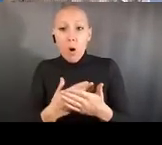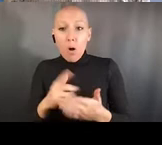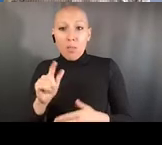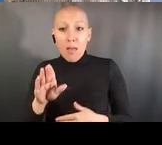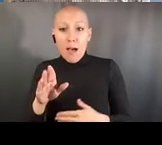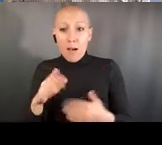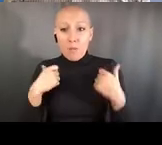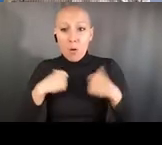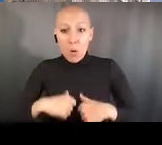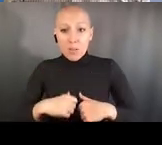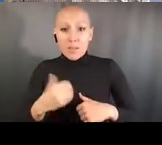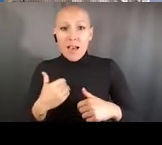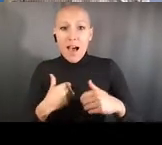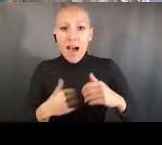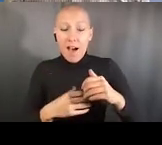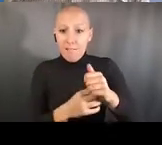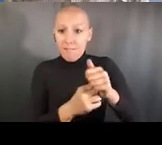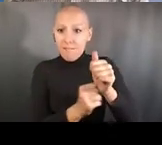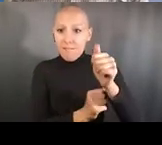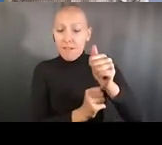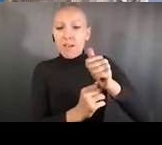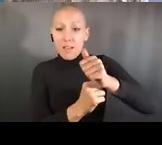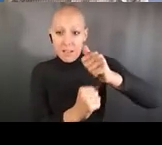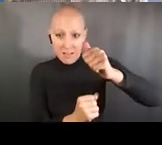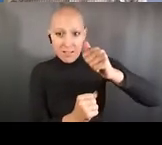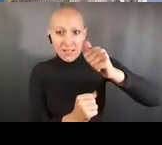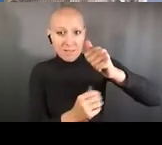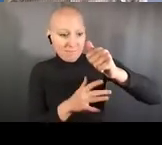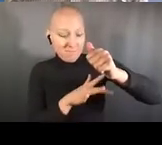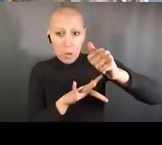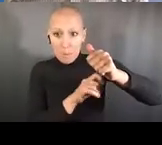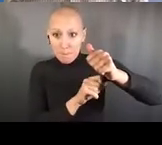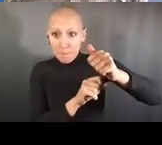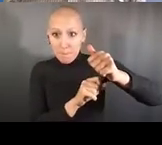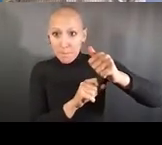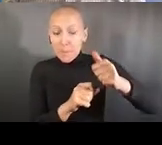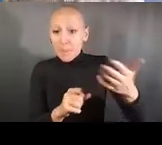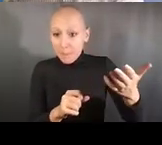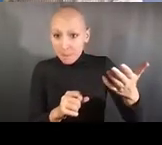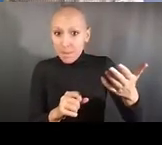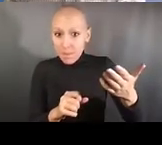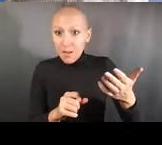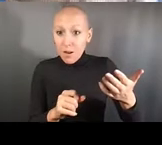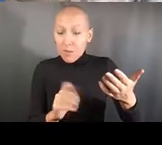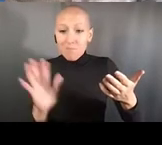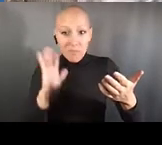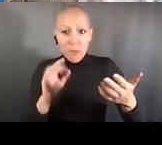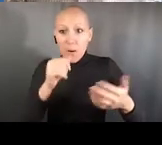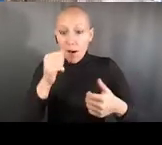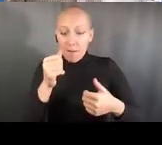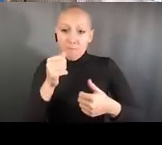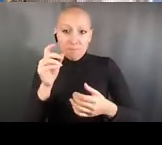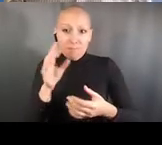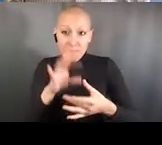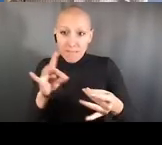and the opportunity is shown there. It was in fiscal year '20, and hopefully those will be coming out